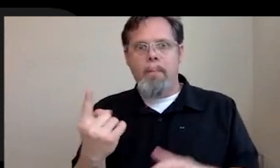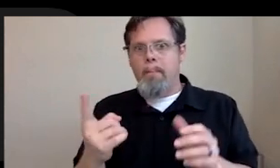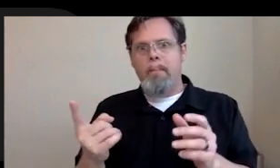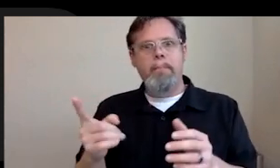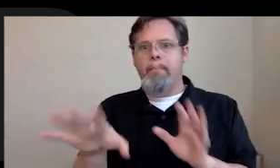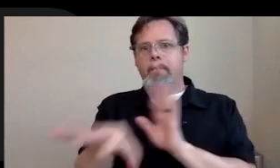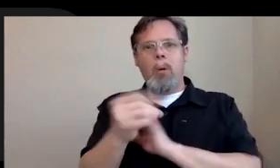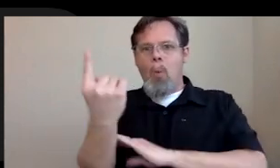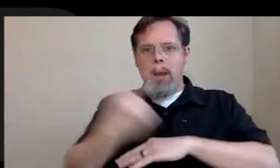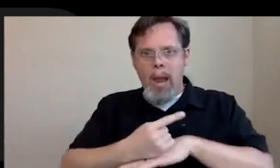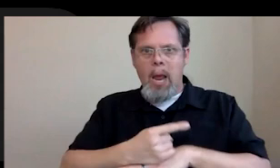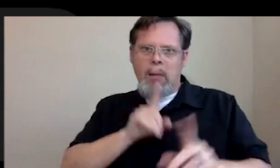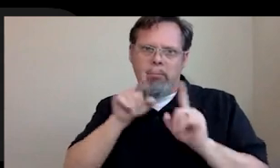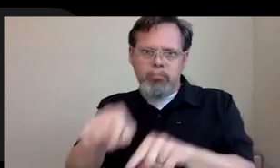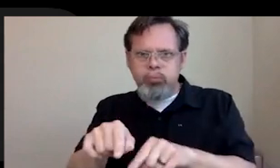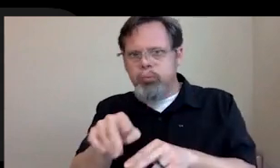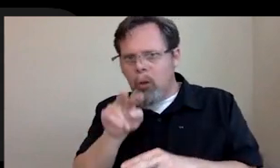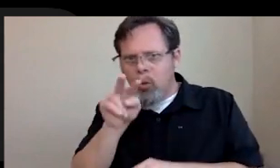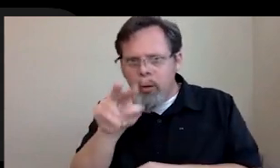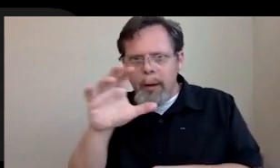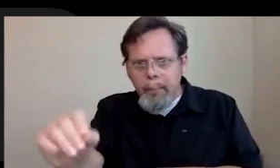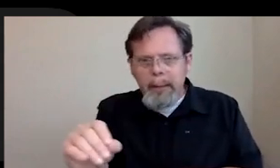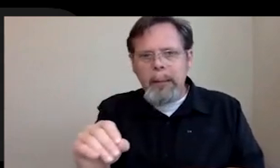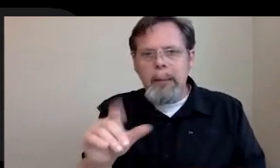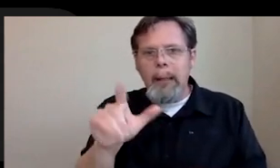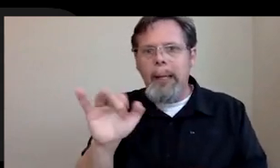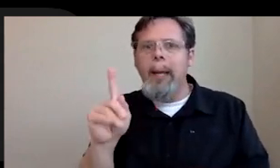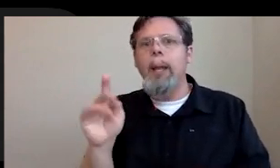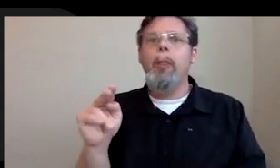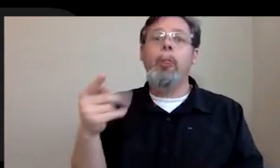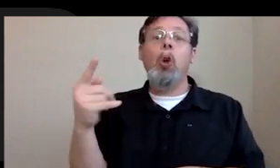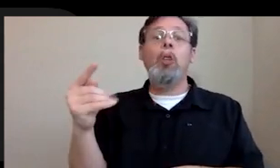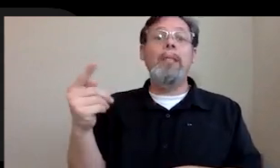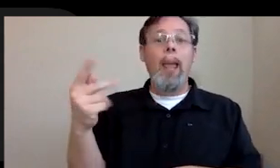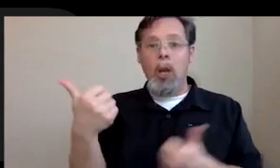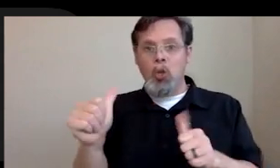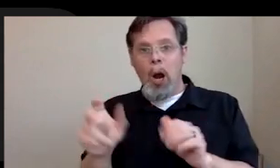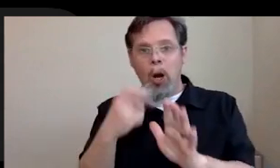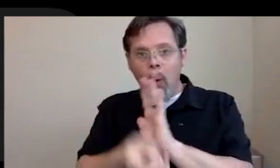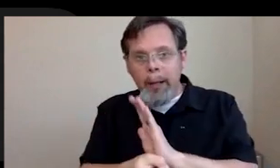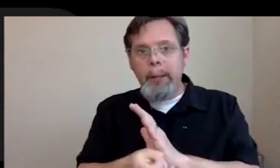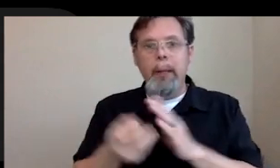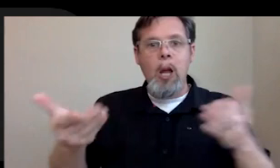to just look at a company and say, like, OK, it's LinkedIn Thursday. I'm going to go in and try to just introduce myself to two level designers that